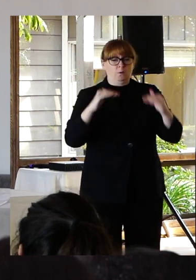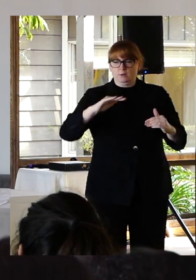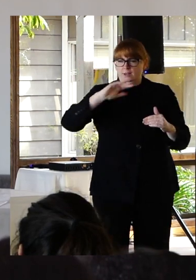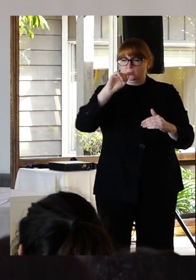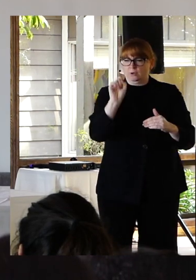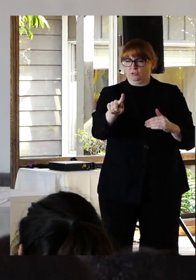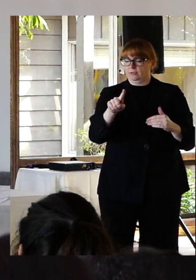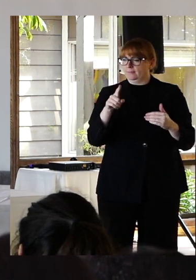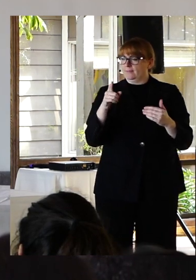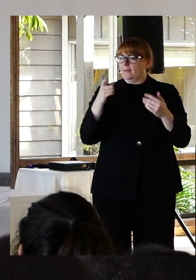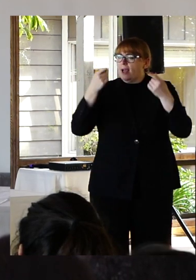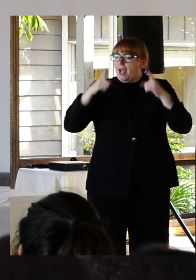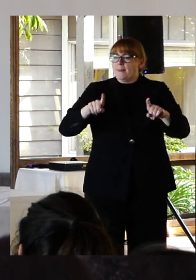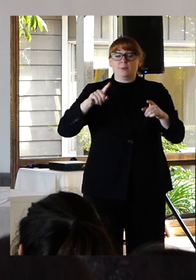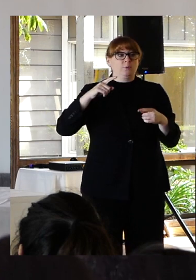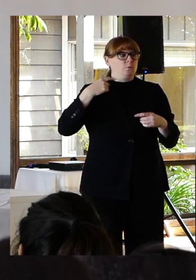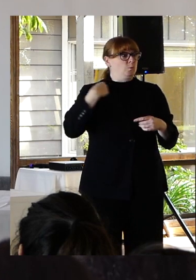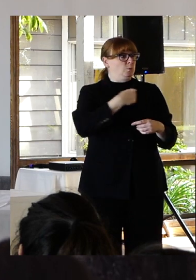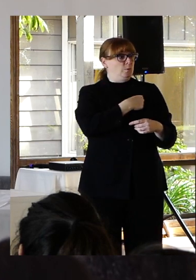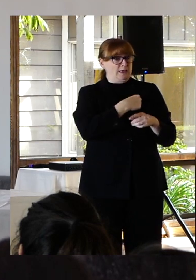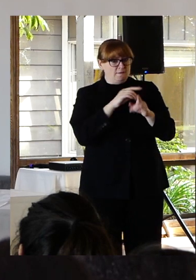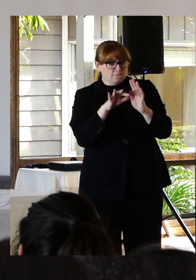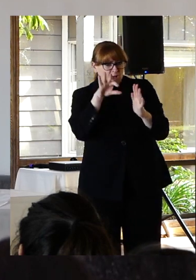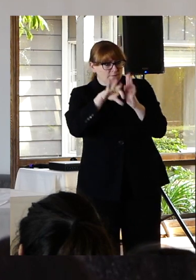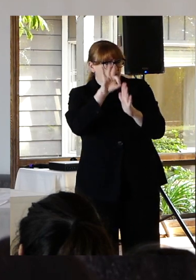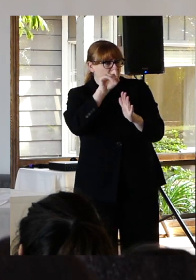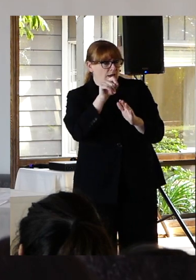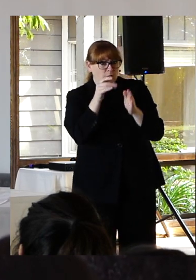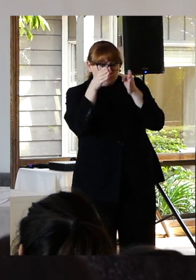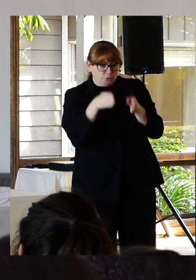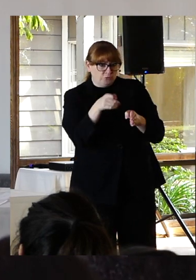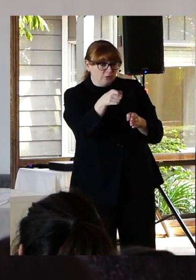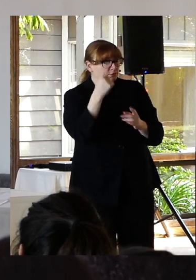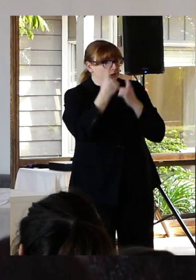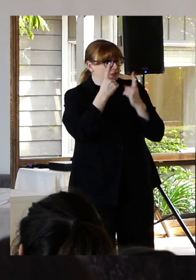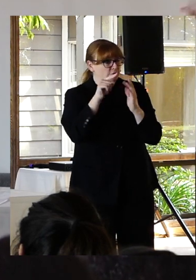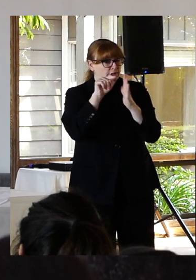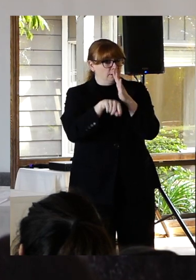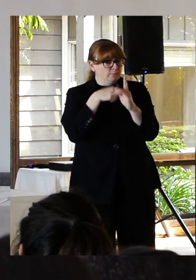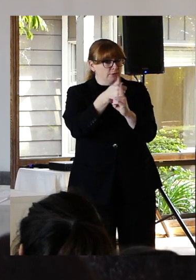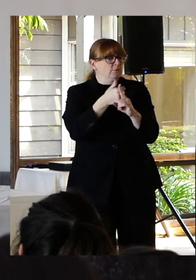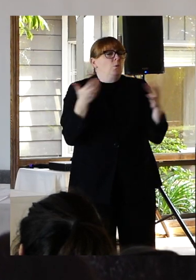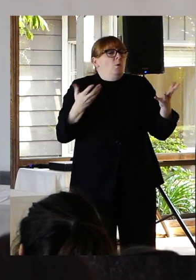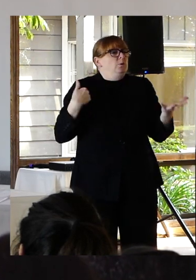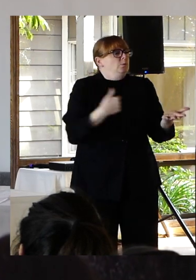When we find out that someone is considering suicide. suicide What do we do.